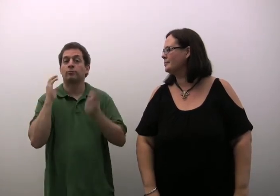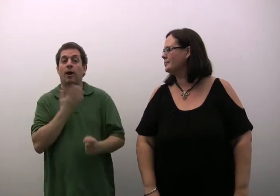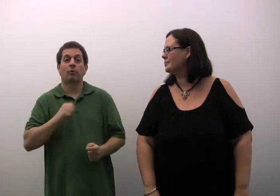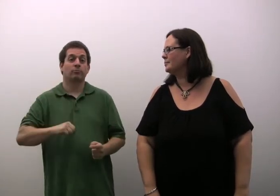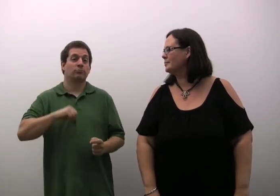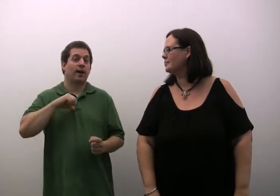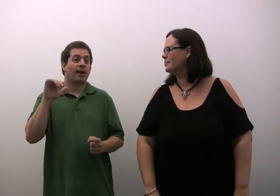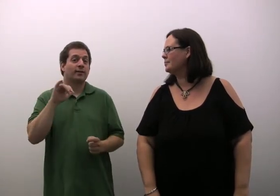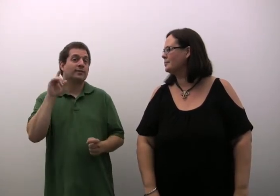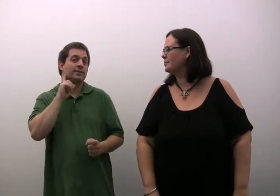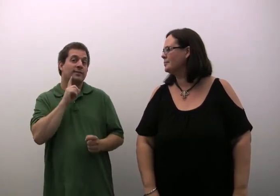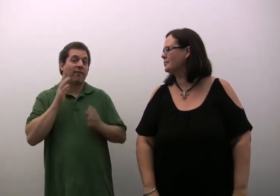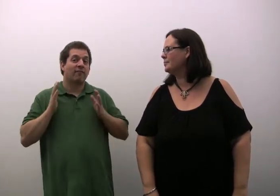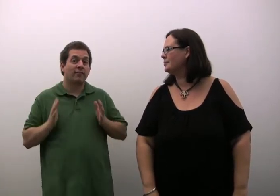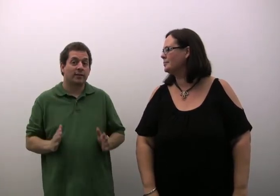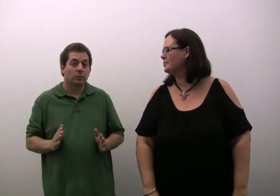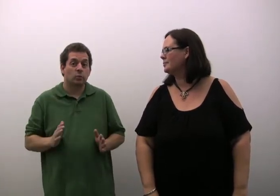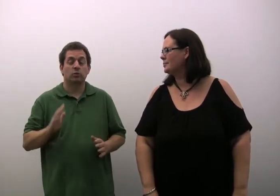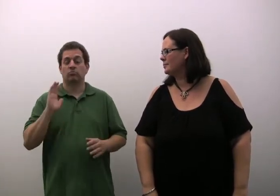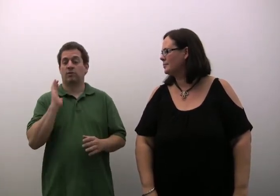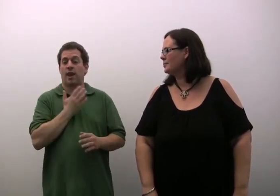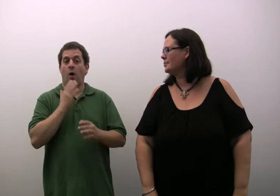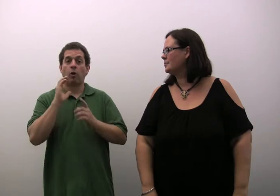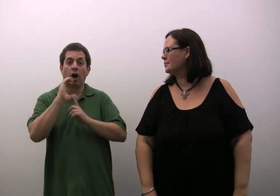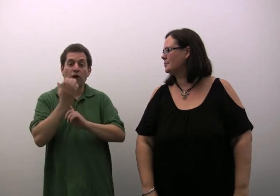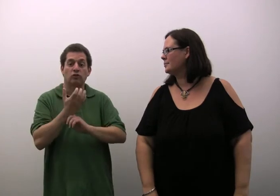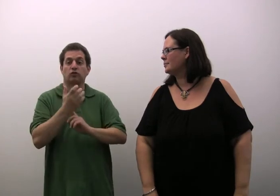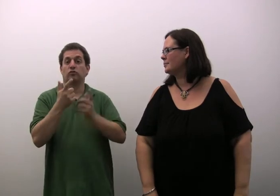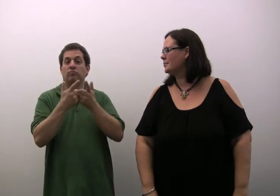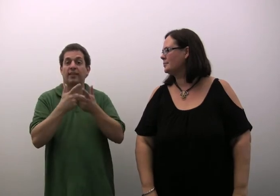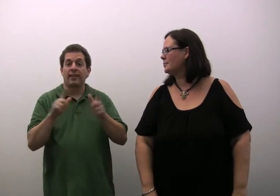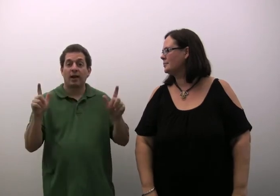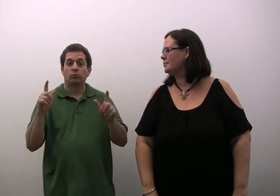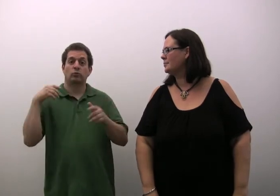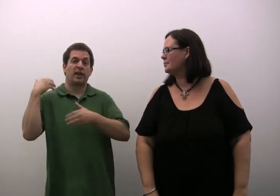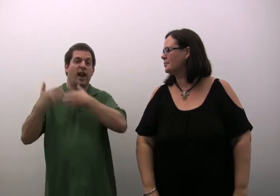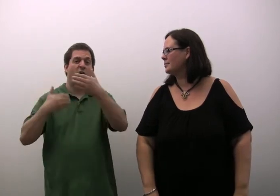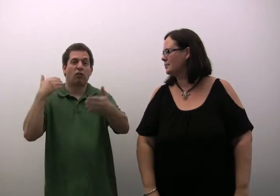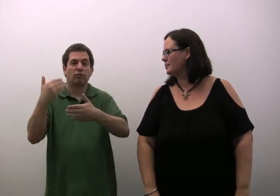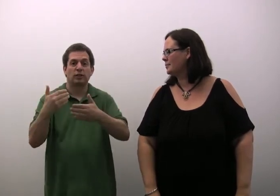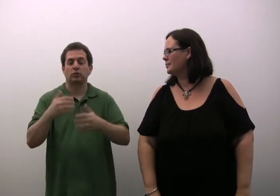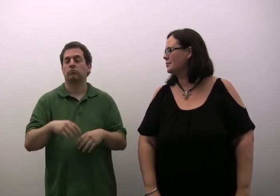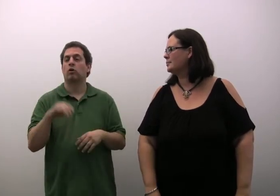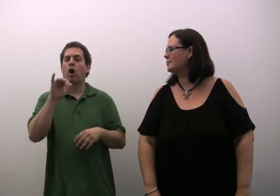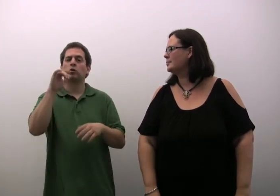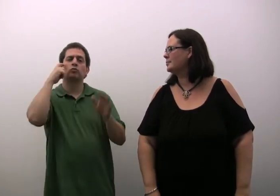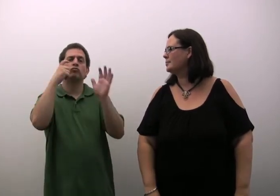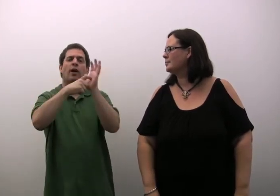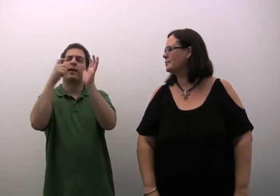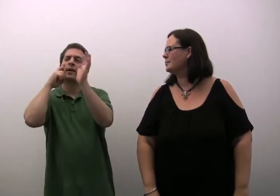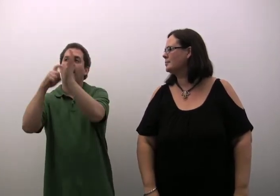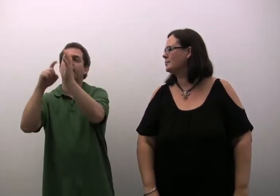celebrate our pride as Deaf individuals, our language, culture, and heritage. At the same time,